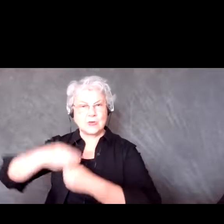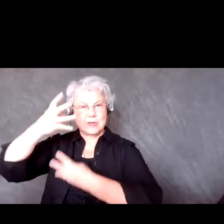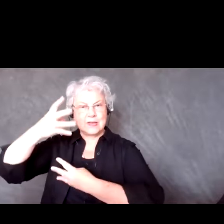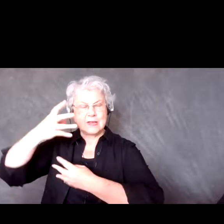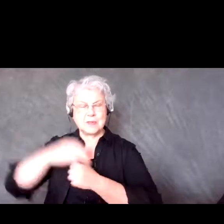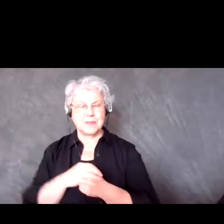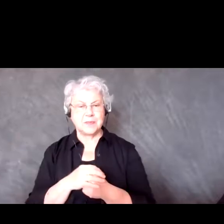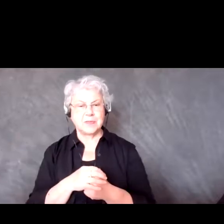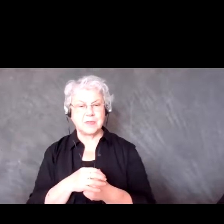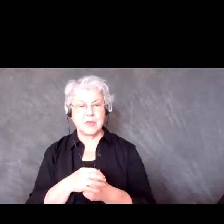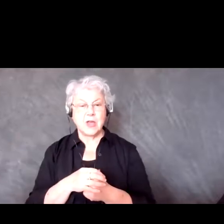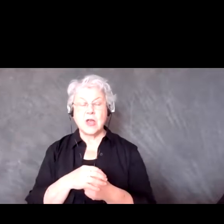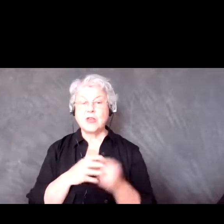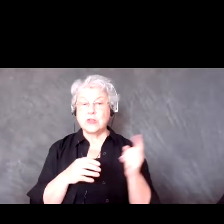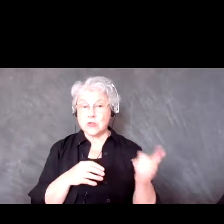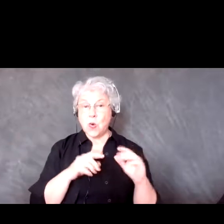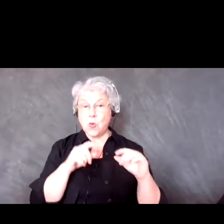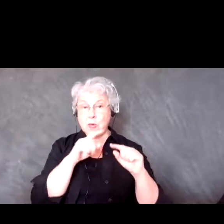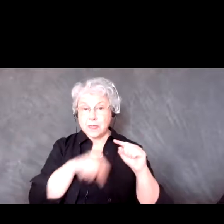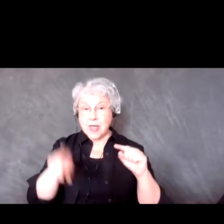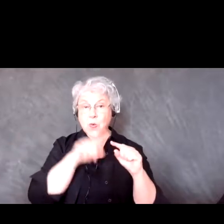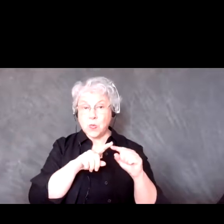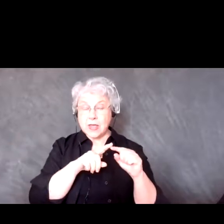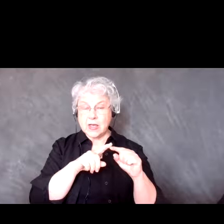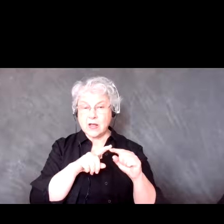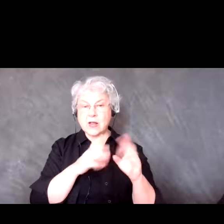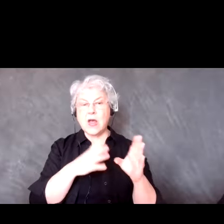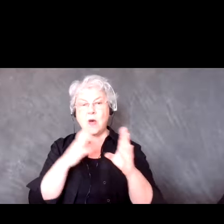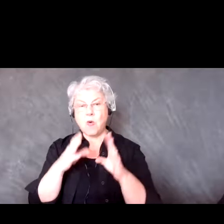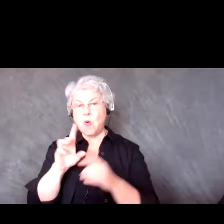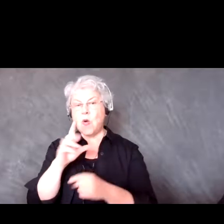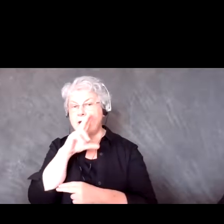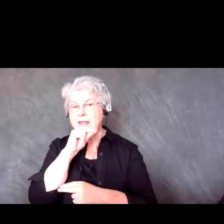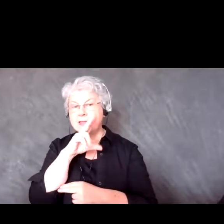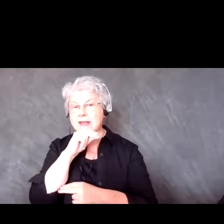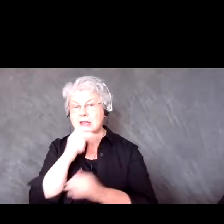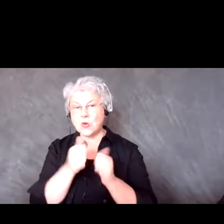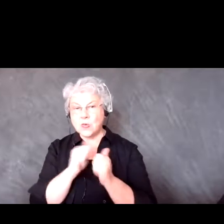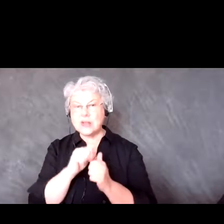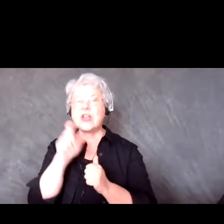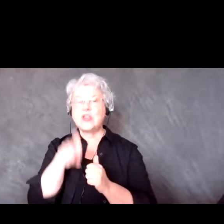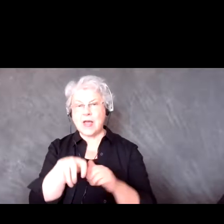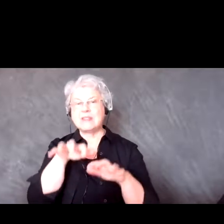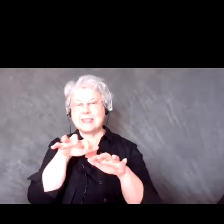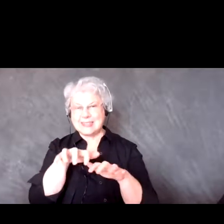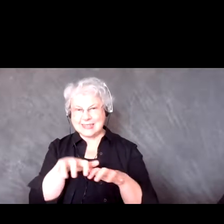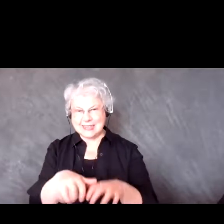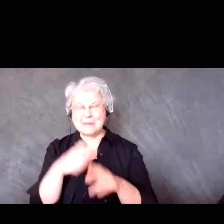to manually enter them, but for the most part you can usually go into the participant list